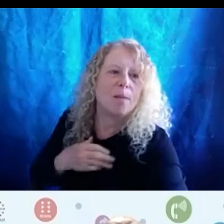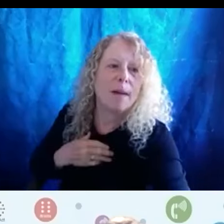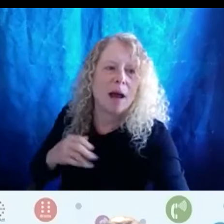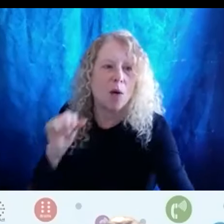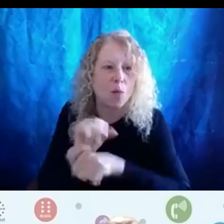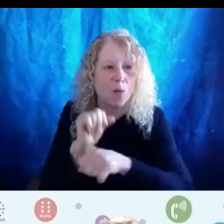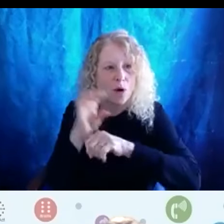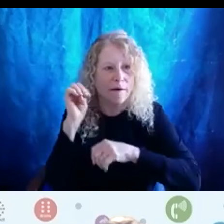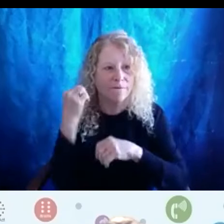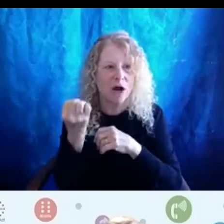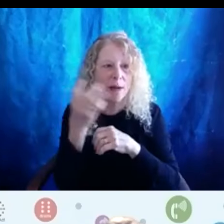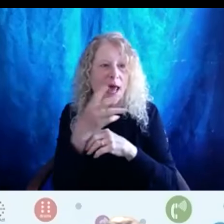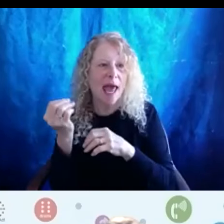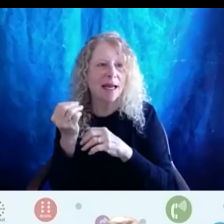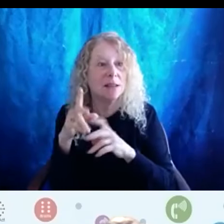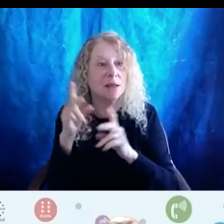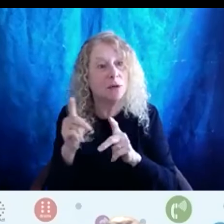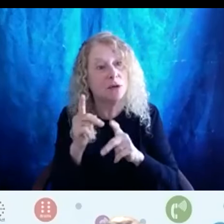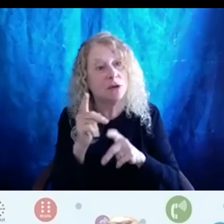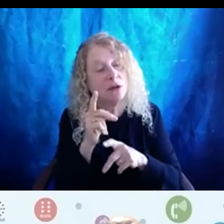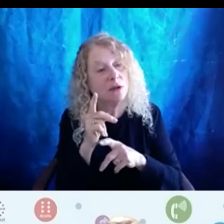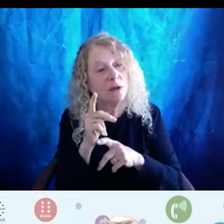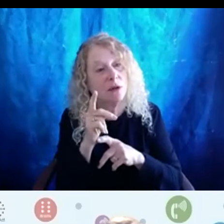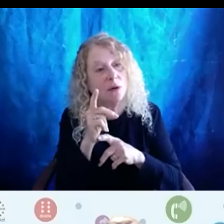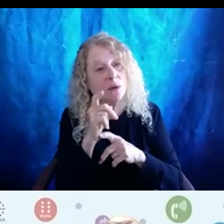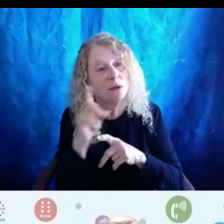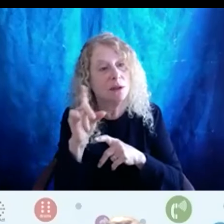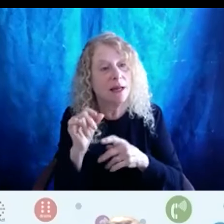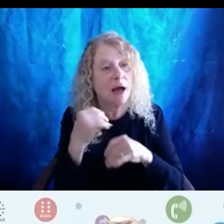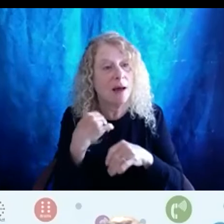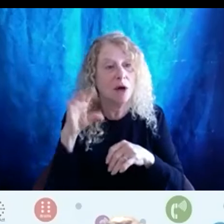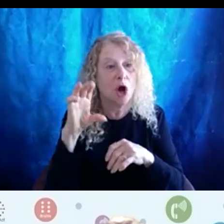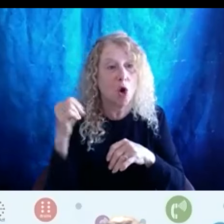and as a person that's like the Co chair for Asian Pacific Islander,